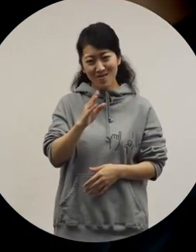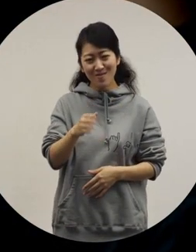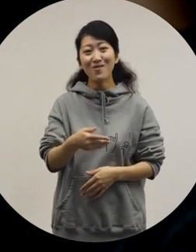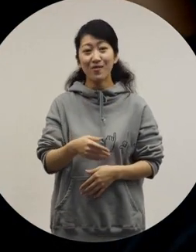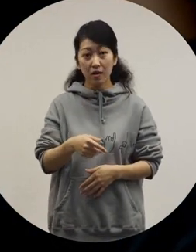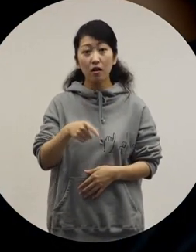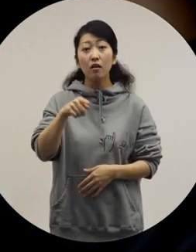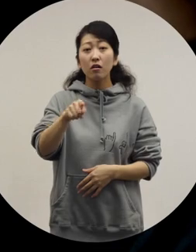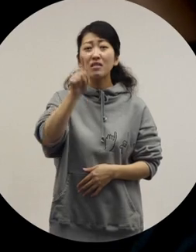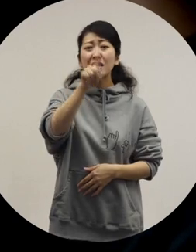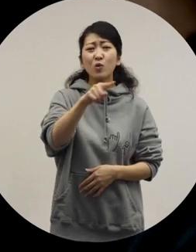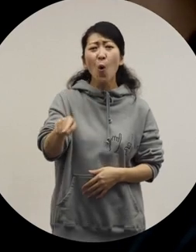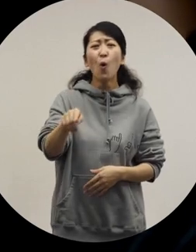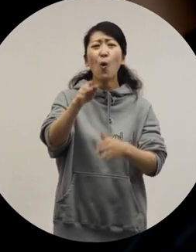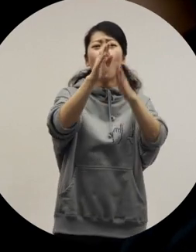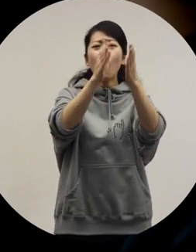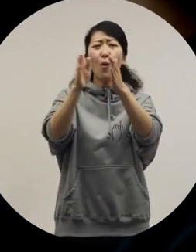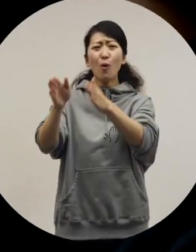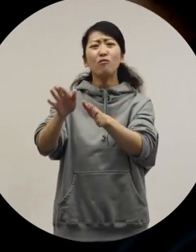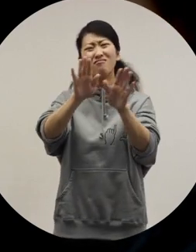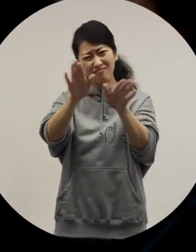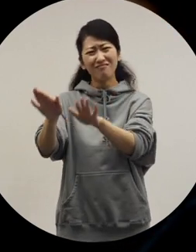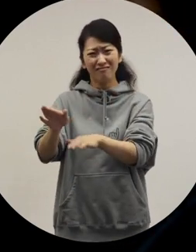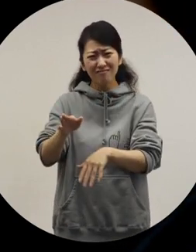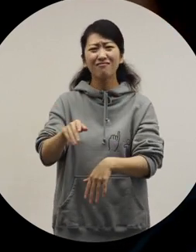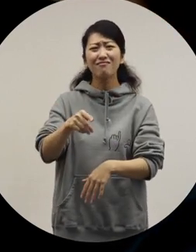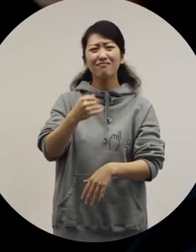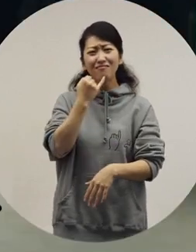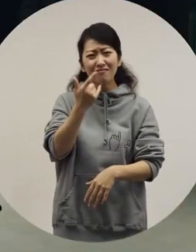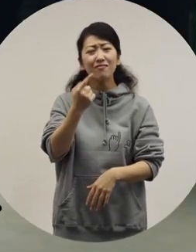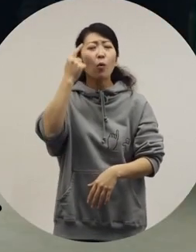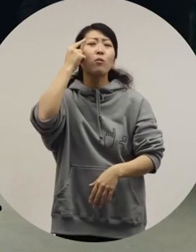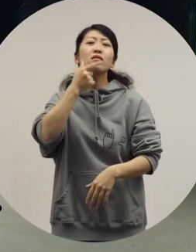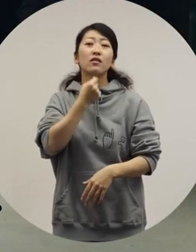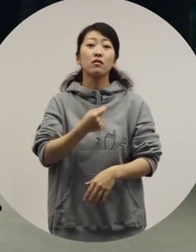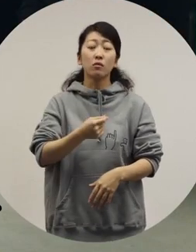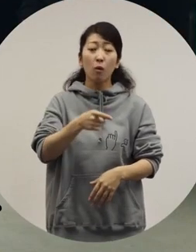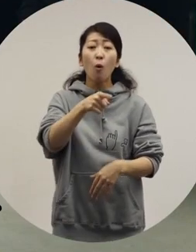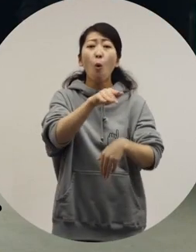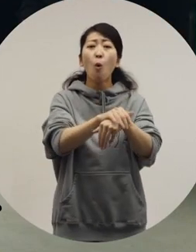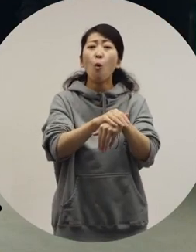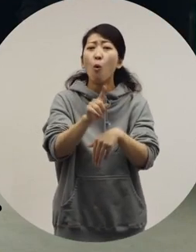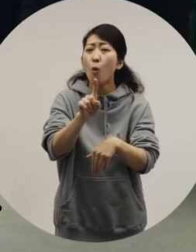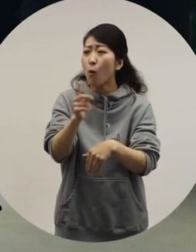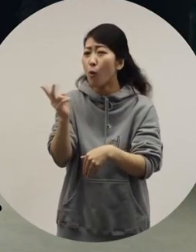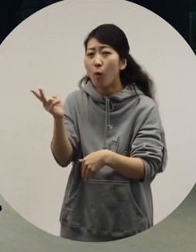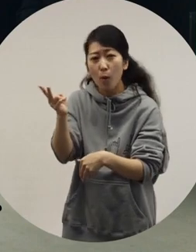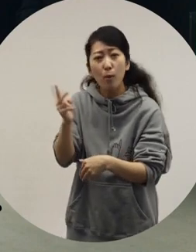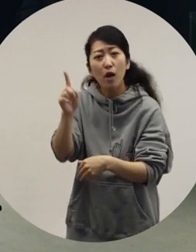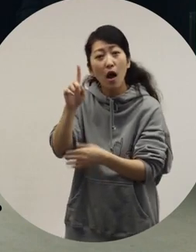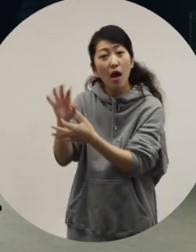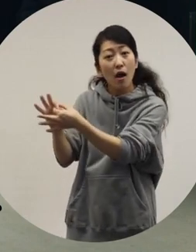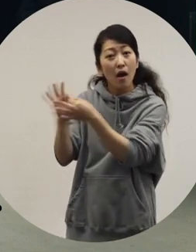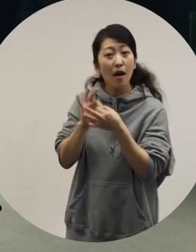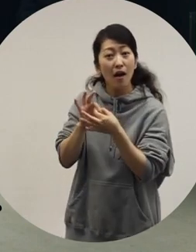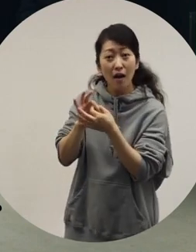but I want to be able to think like, "Live and let live." How do you think we can change like that?